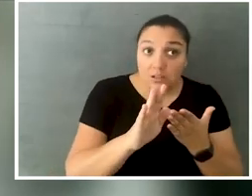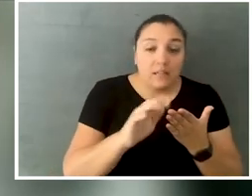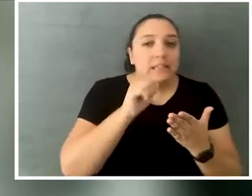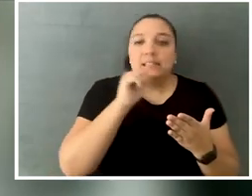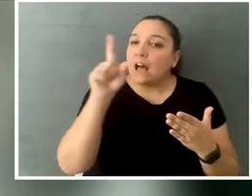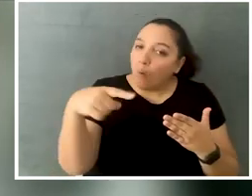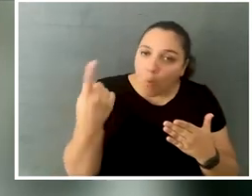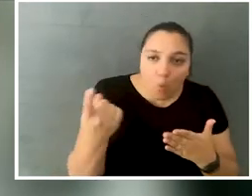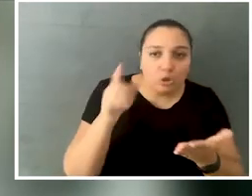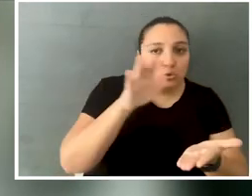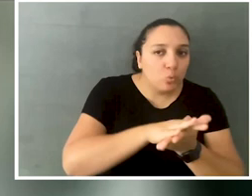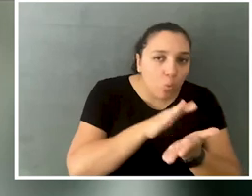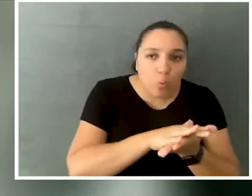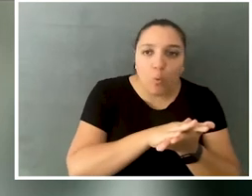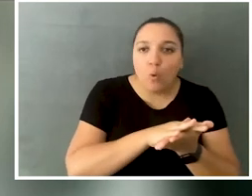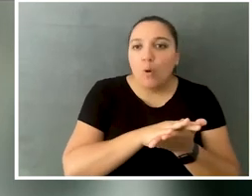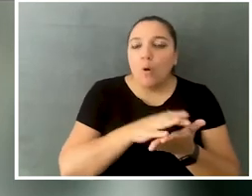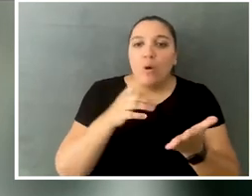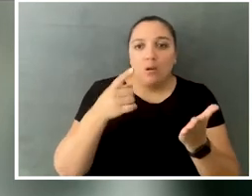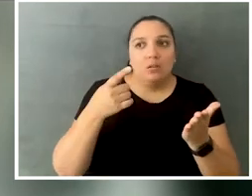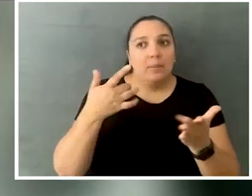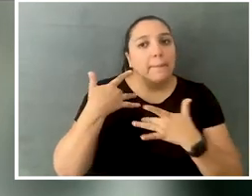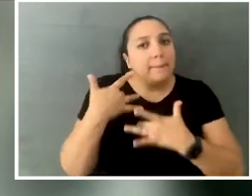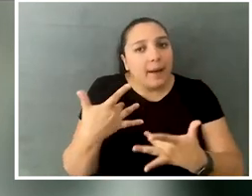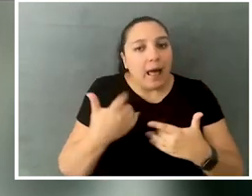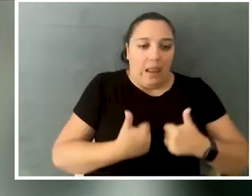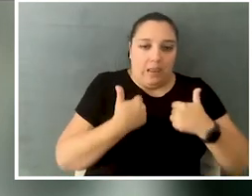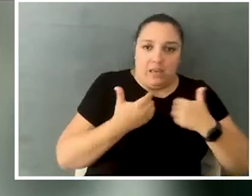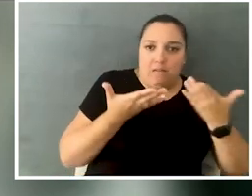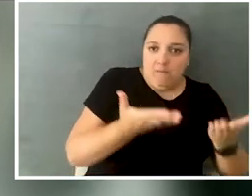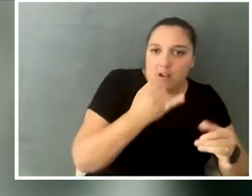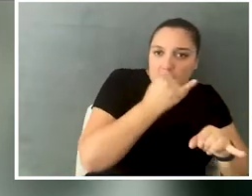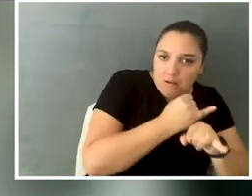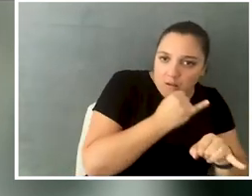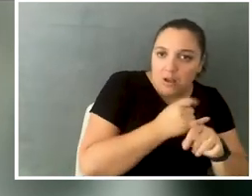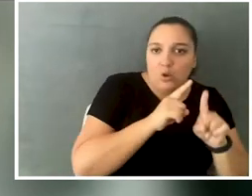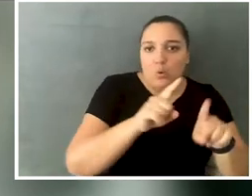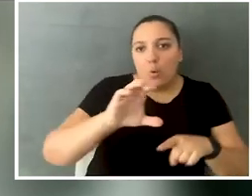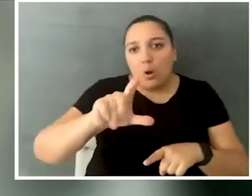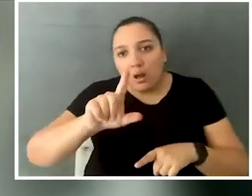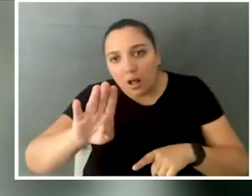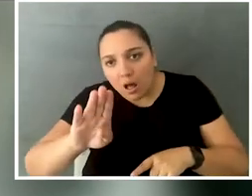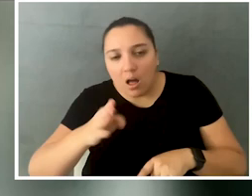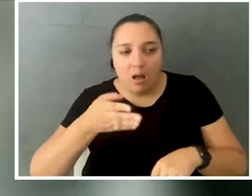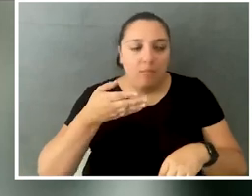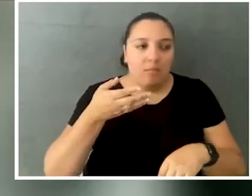just the academic experience, that oftentimes you're living on campus, you're joining clubs, you're going to recreational activities,